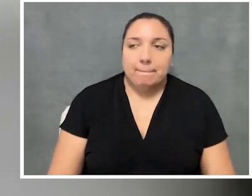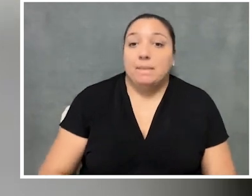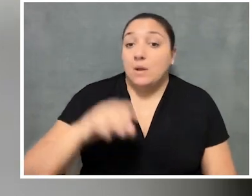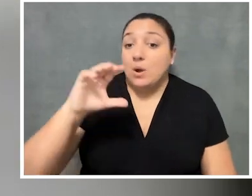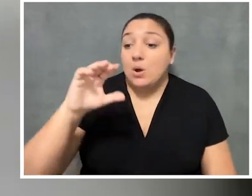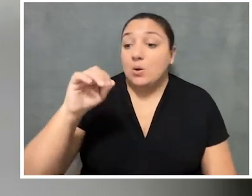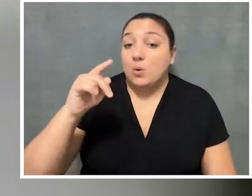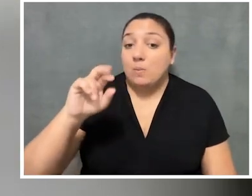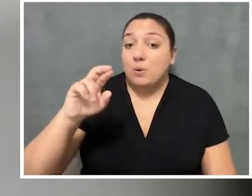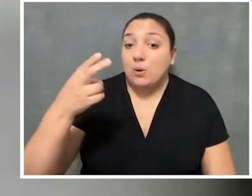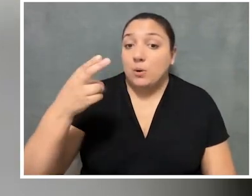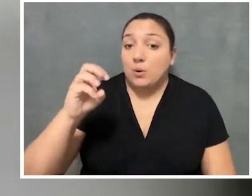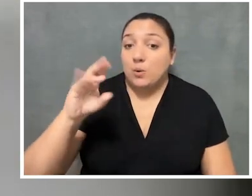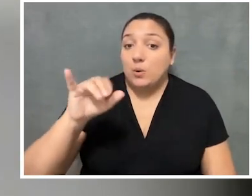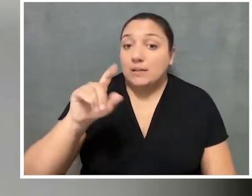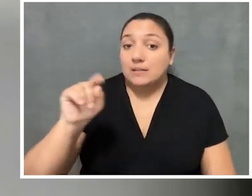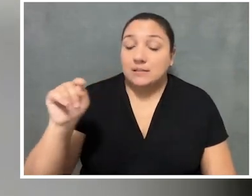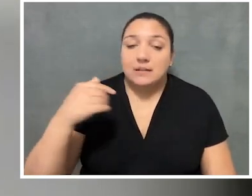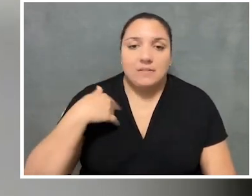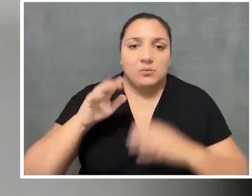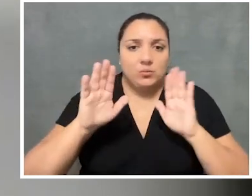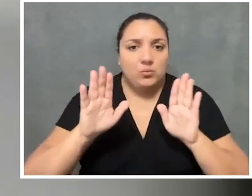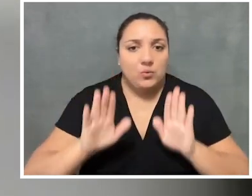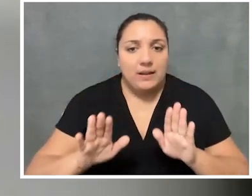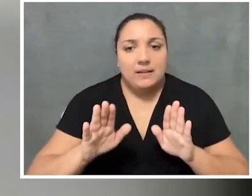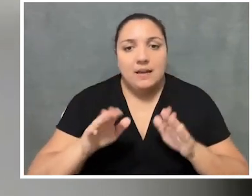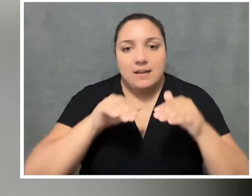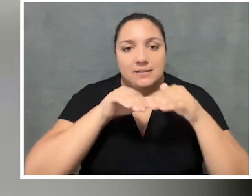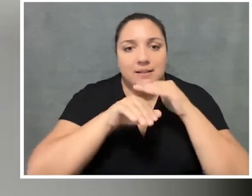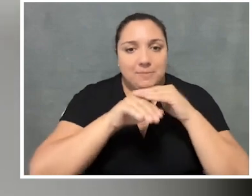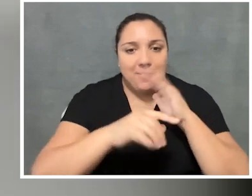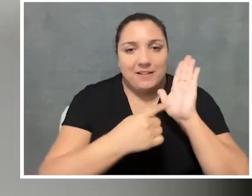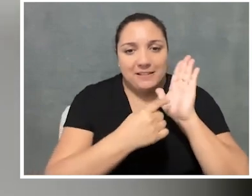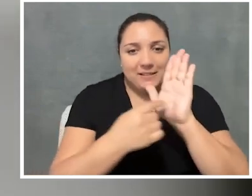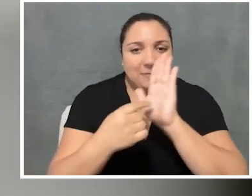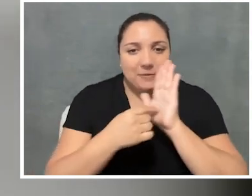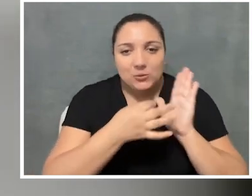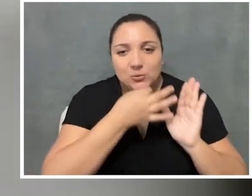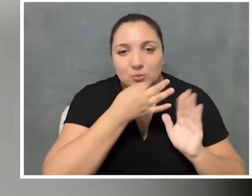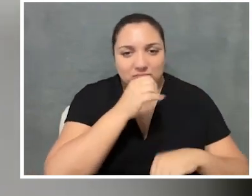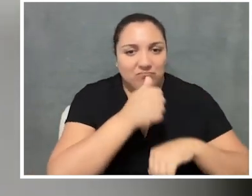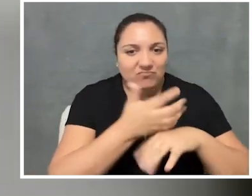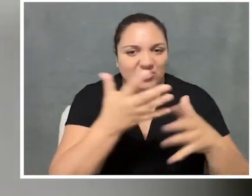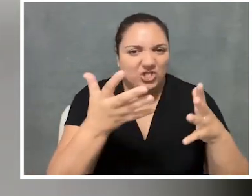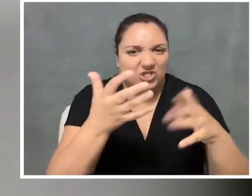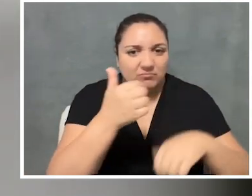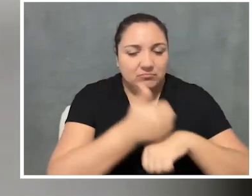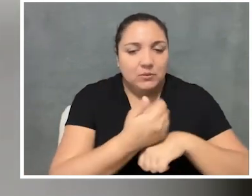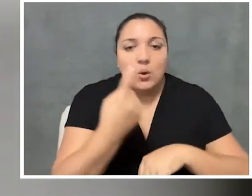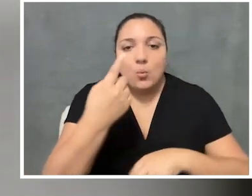And yeah, Cooper Hewitt, we have a couple of great accessible exhibitions up at the moment.